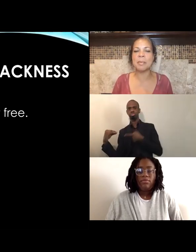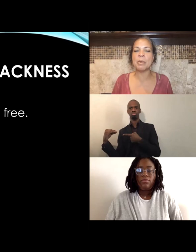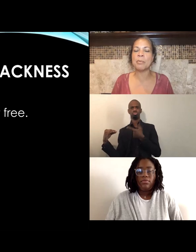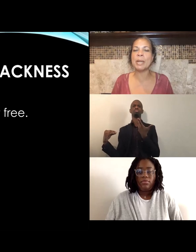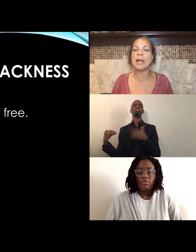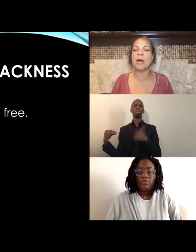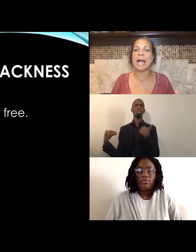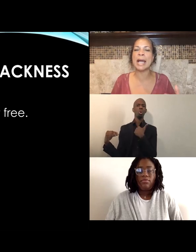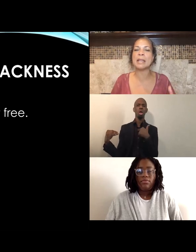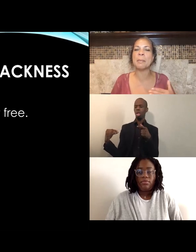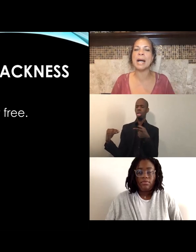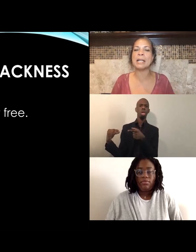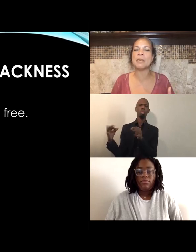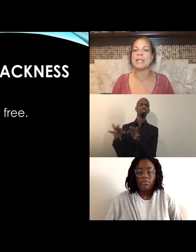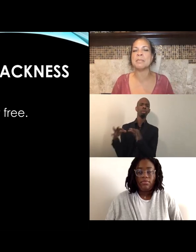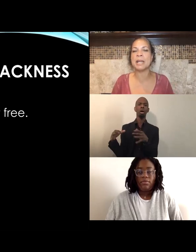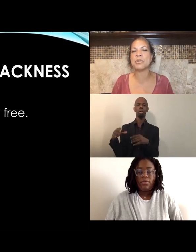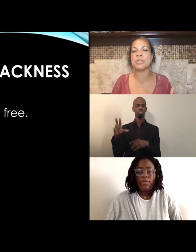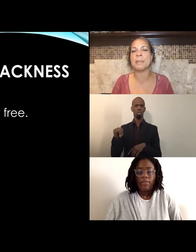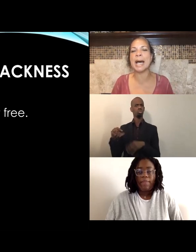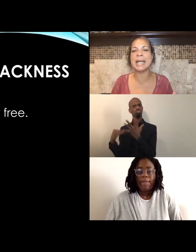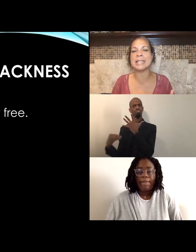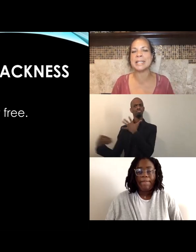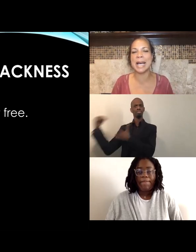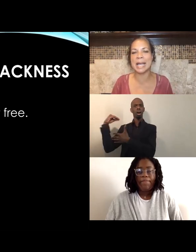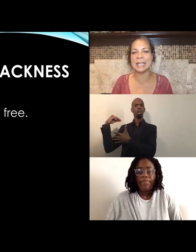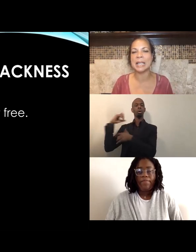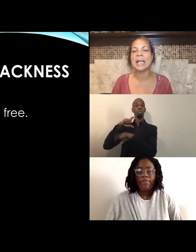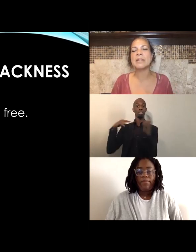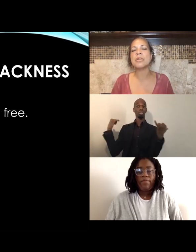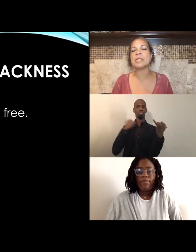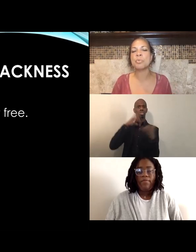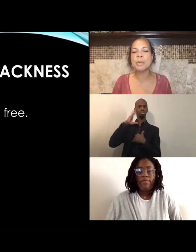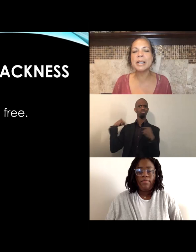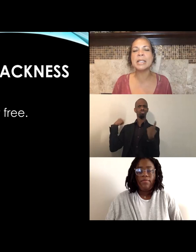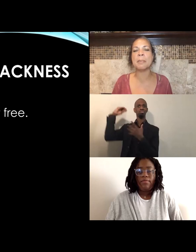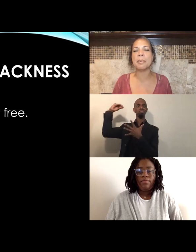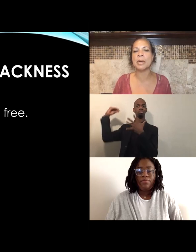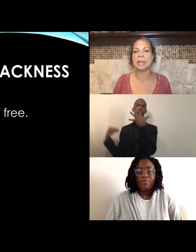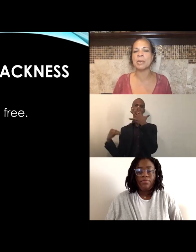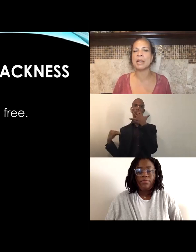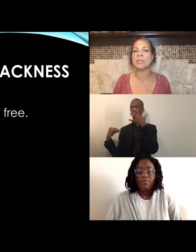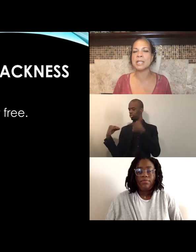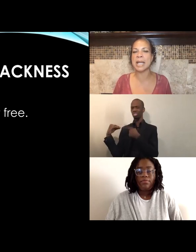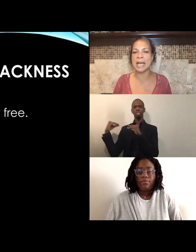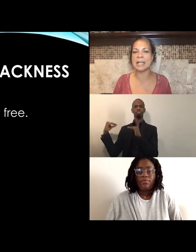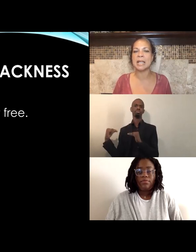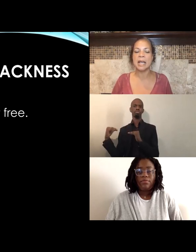but we are at the bottom of these measures by design. And so it's really important that we understand,